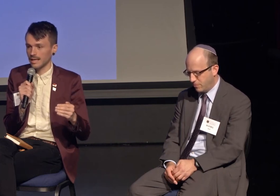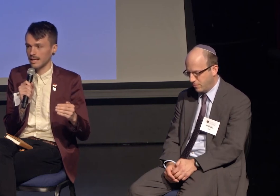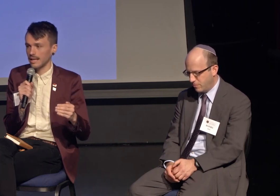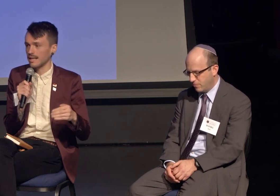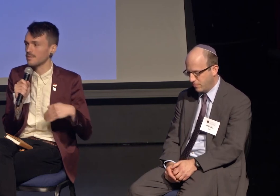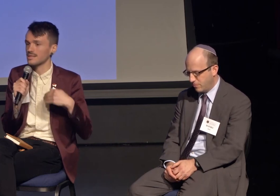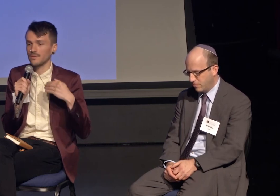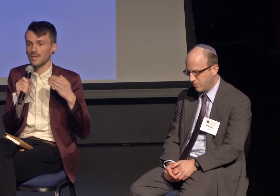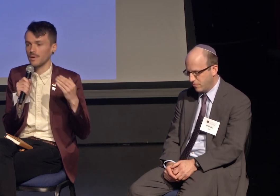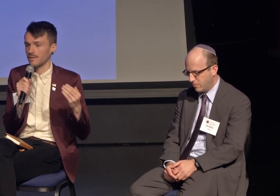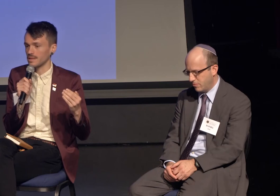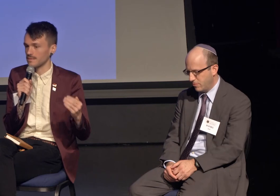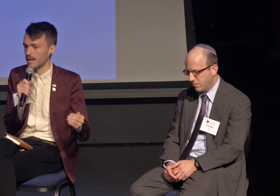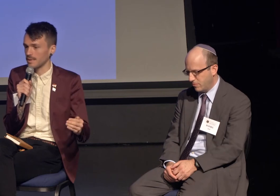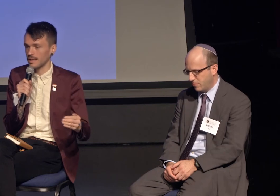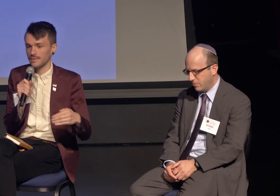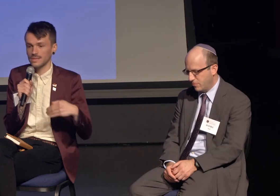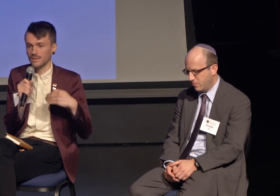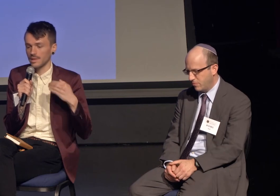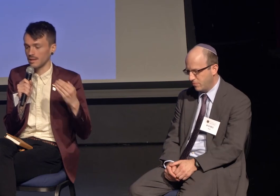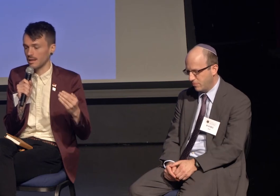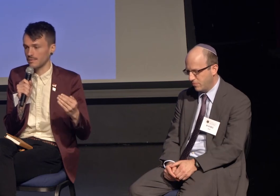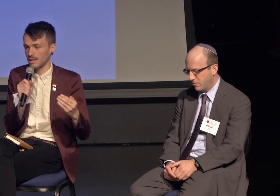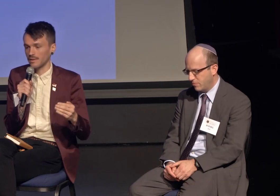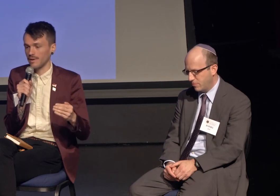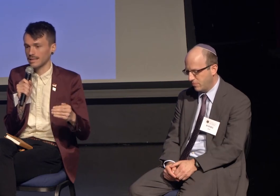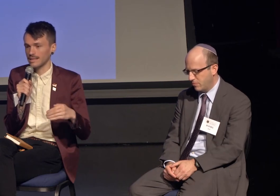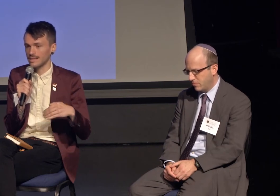and they will still be part of this family, they'll still be loved and in fact, it's our differences